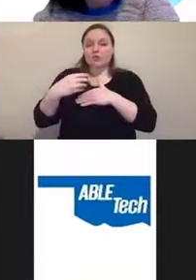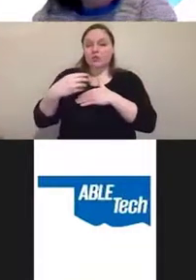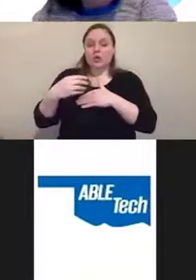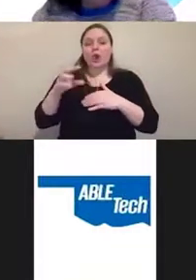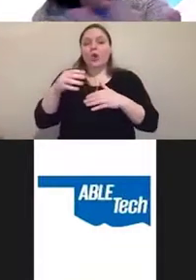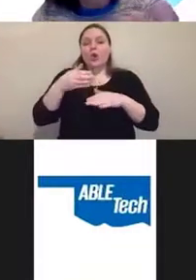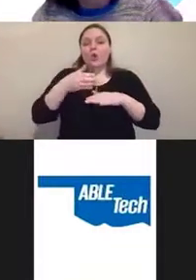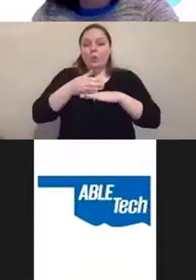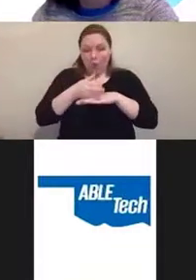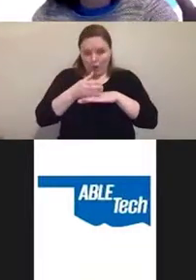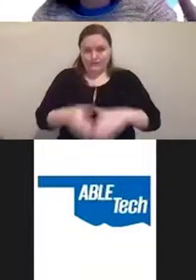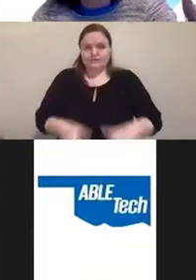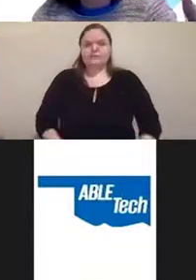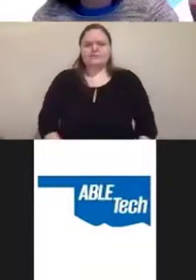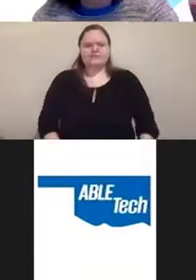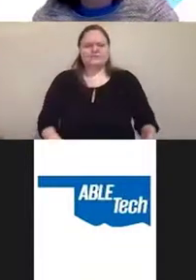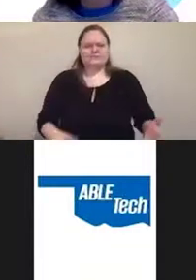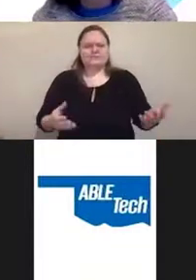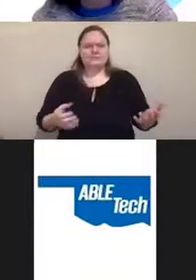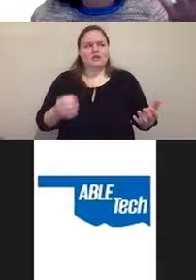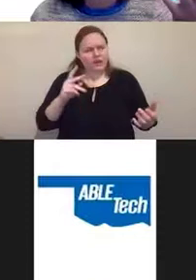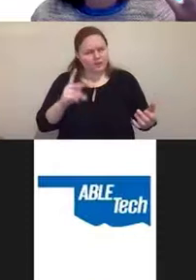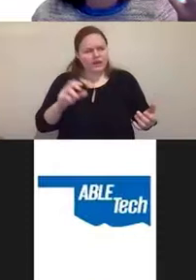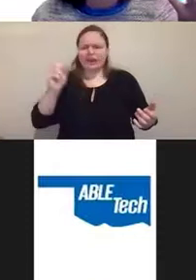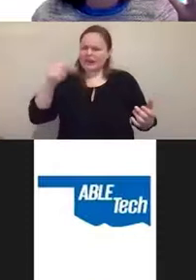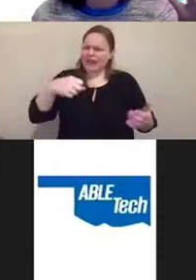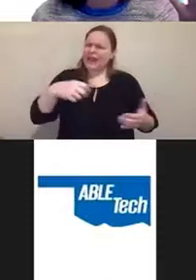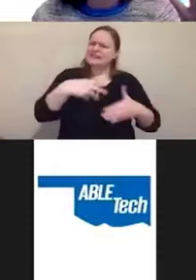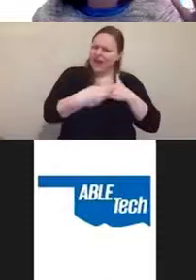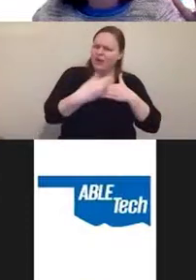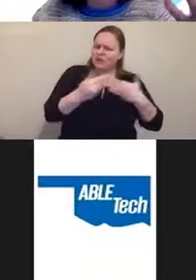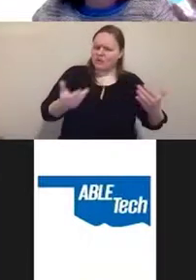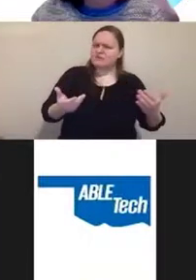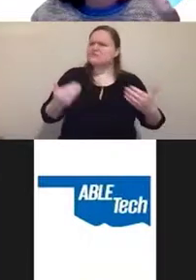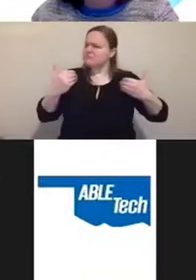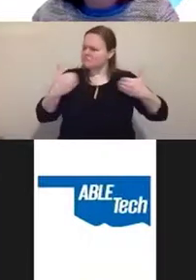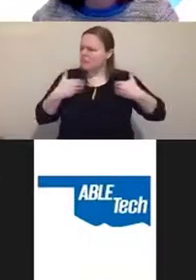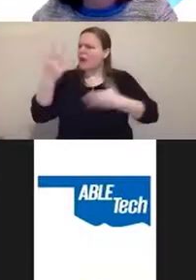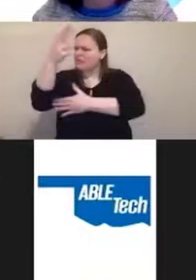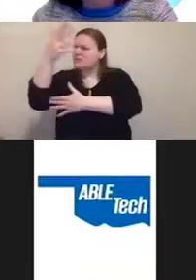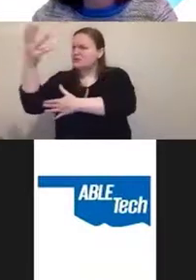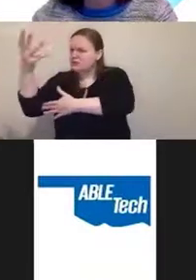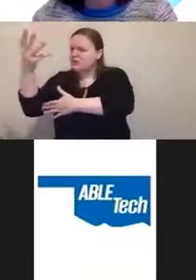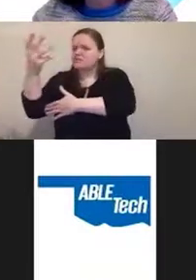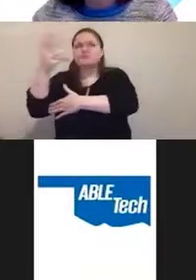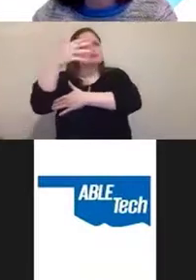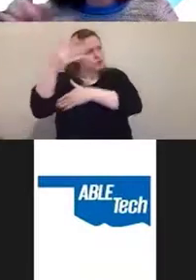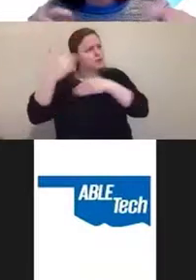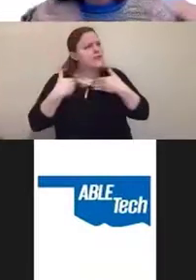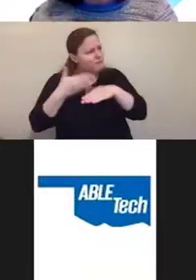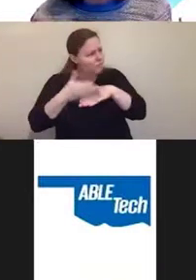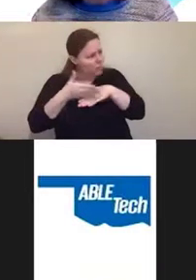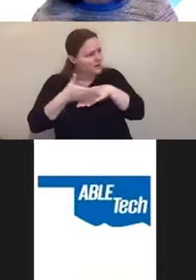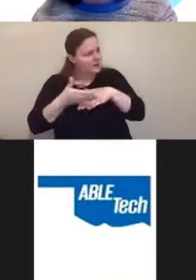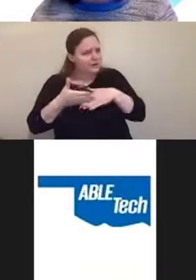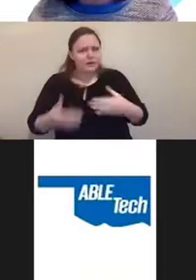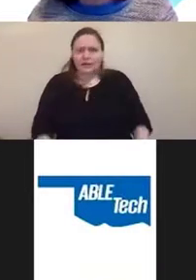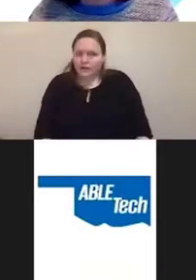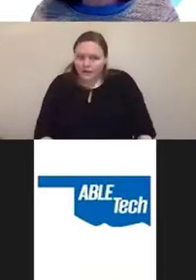OK, it's outdoors. There are some trees. Trees have wood. OK, but that's not what the picture is about.